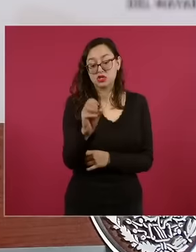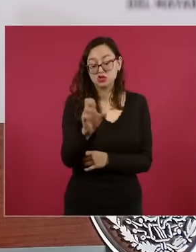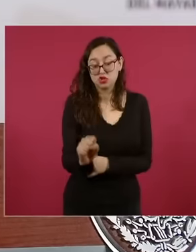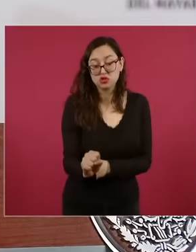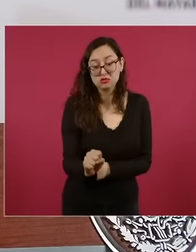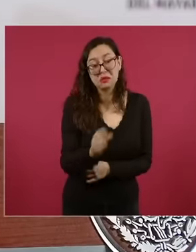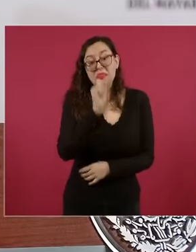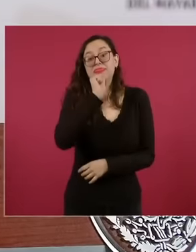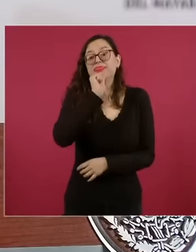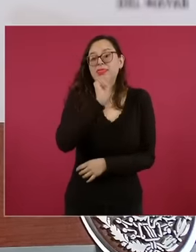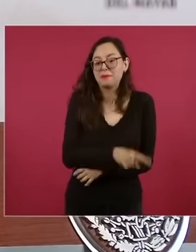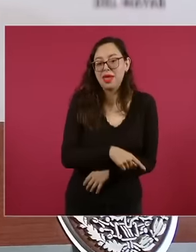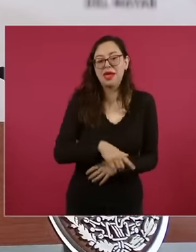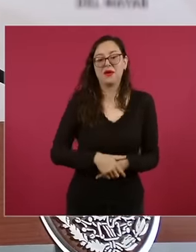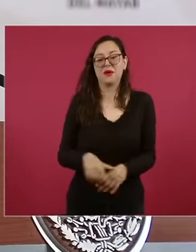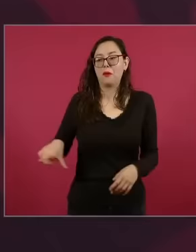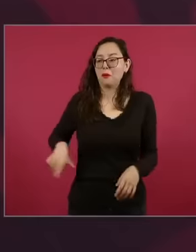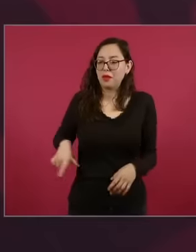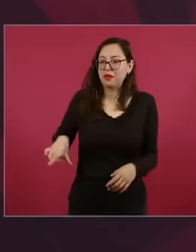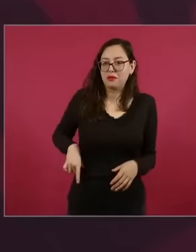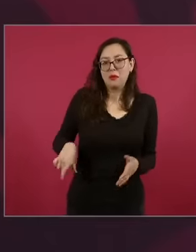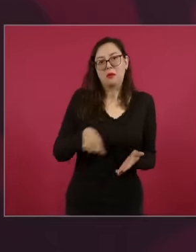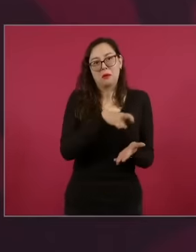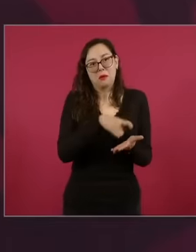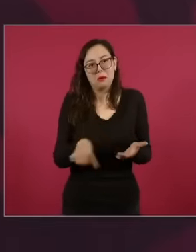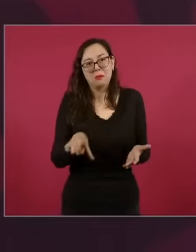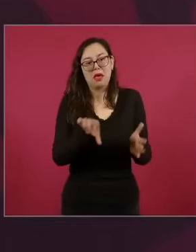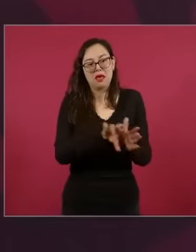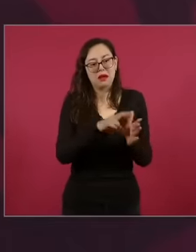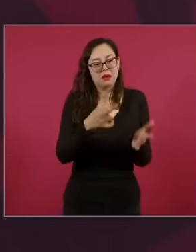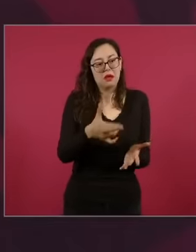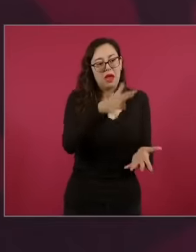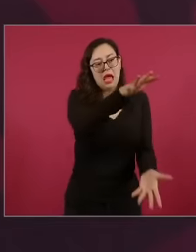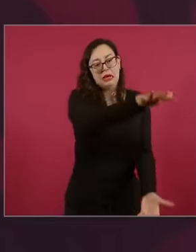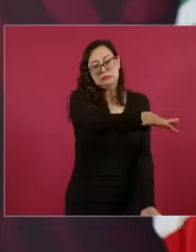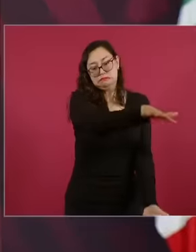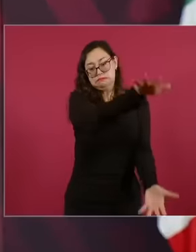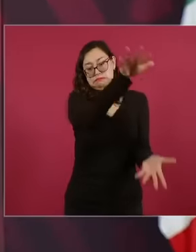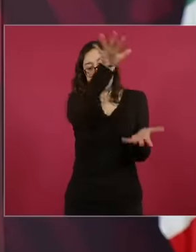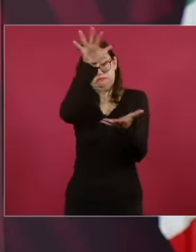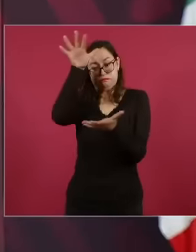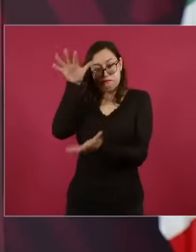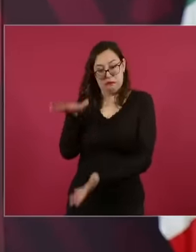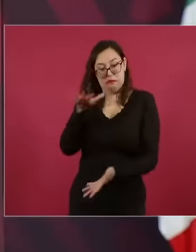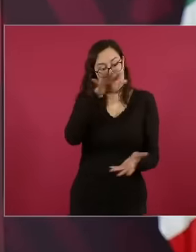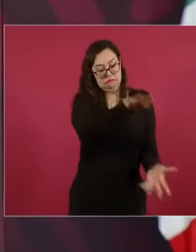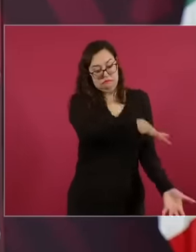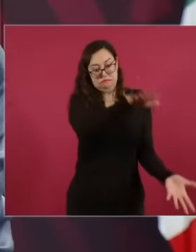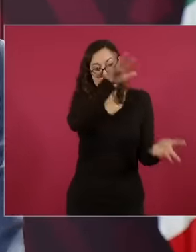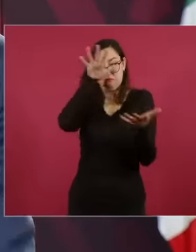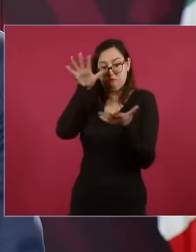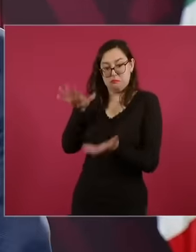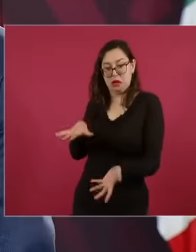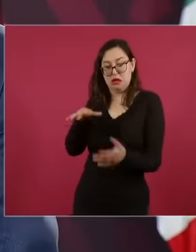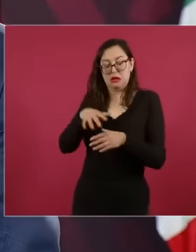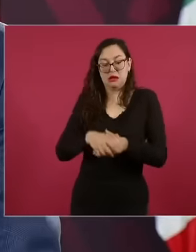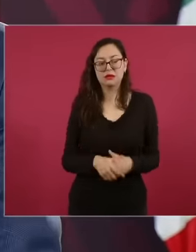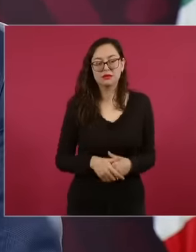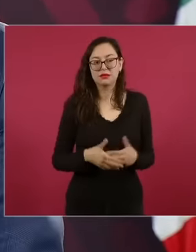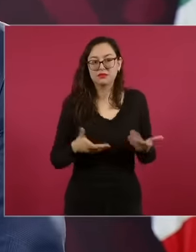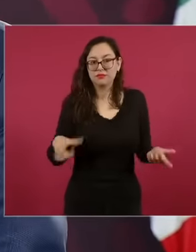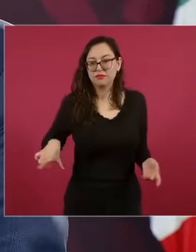government .